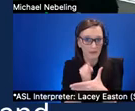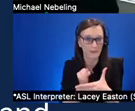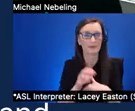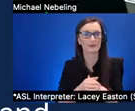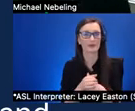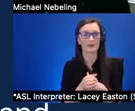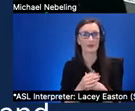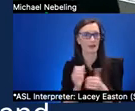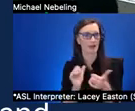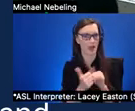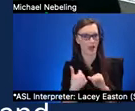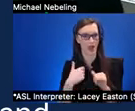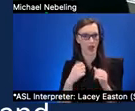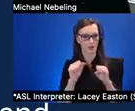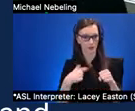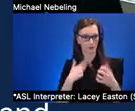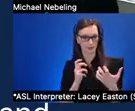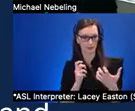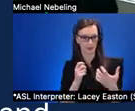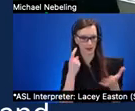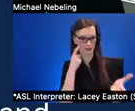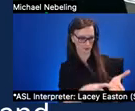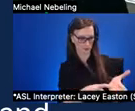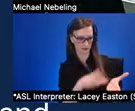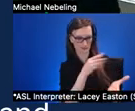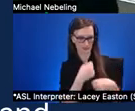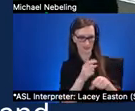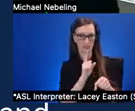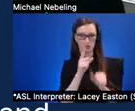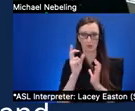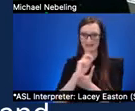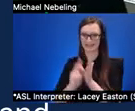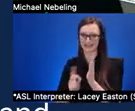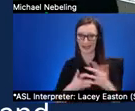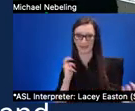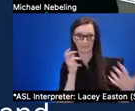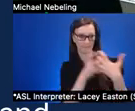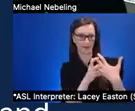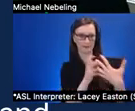acknowledge and ensure that we are designing for the um the differences that we can anticipate in